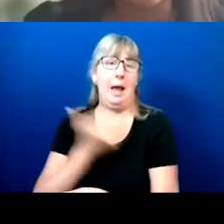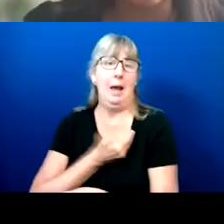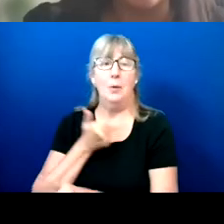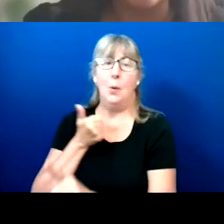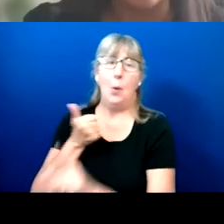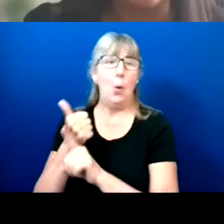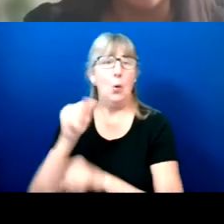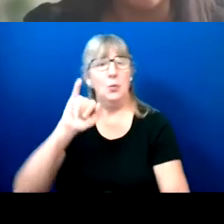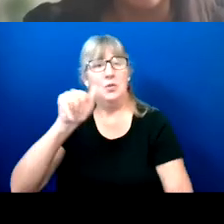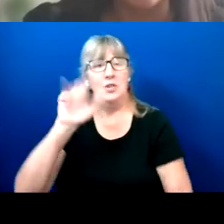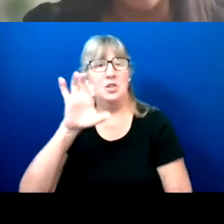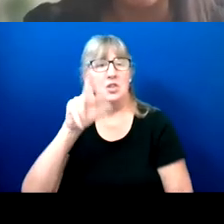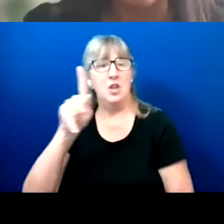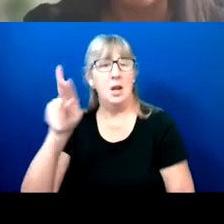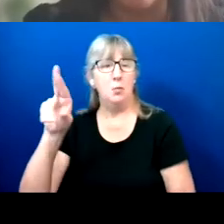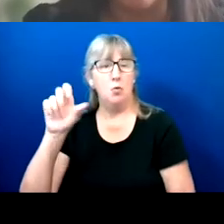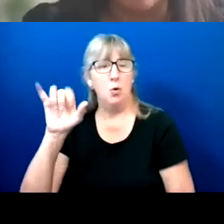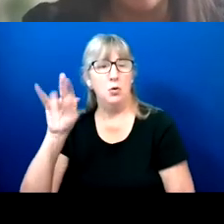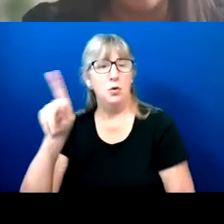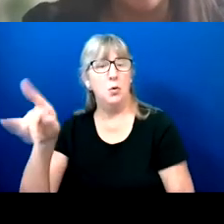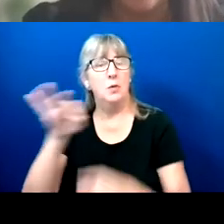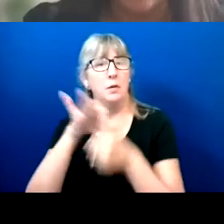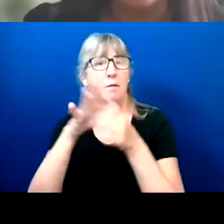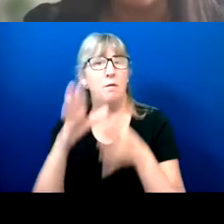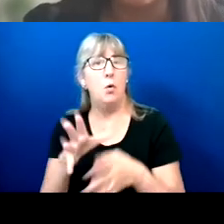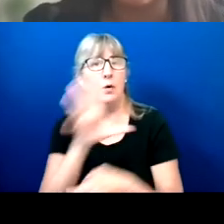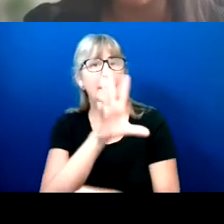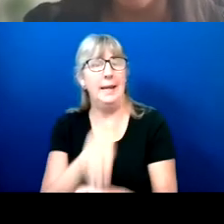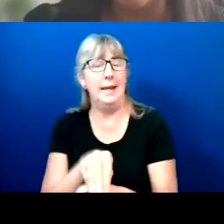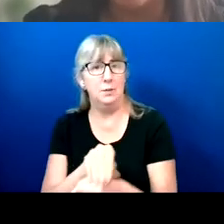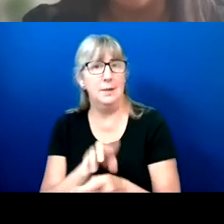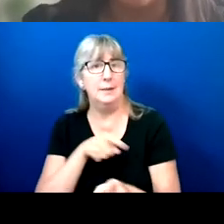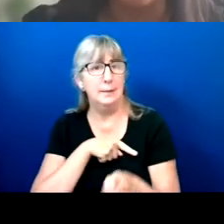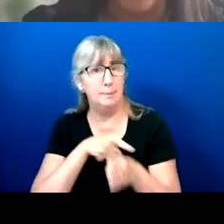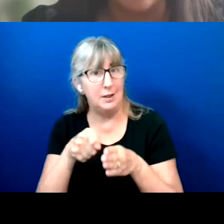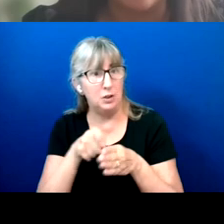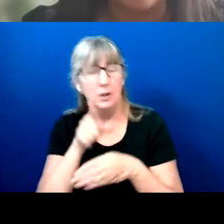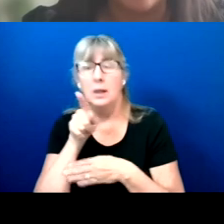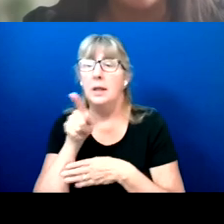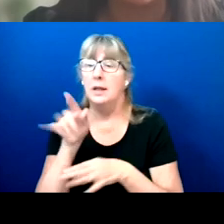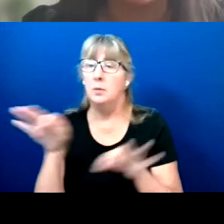Who is a Voter Engagement Specialist. And he's been a key part of planning this event.